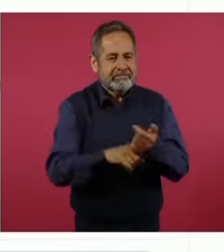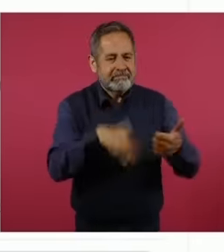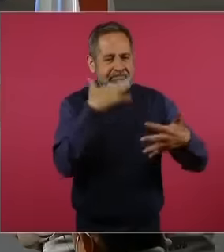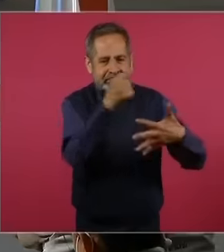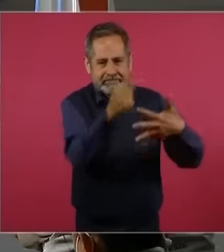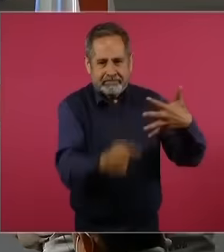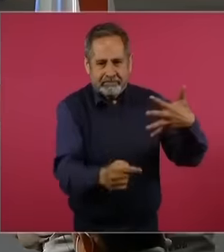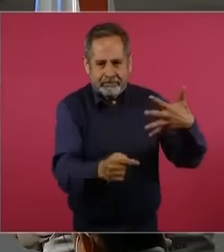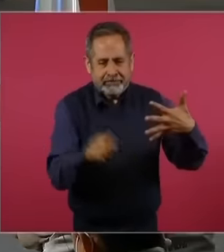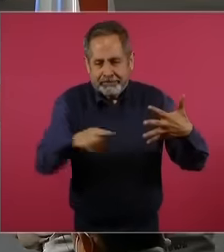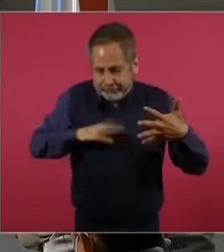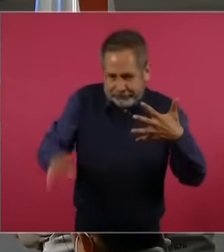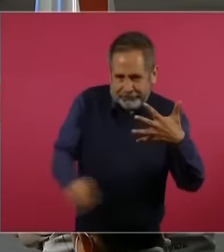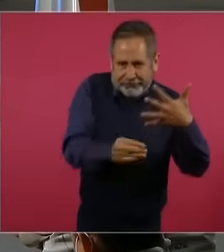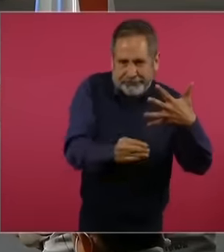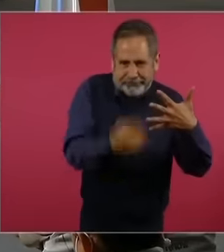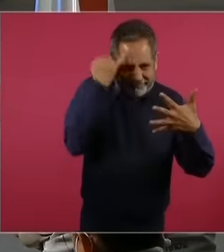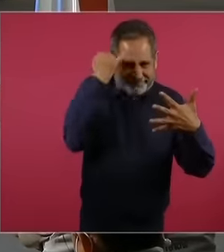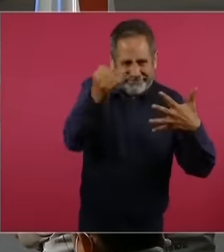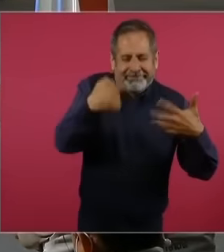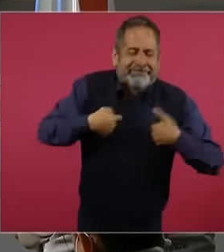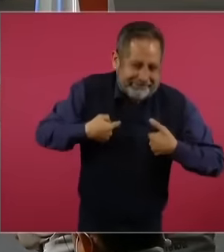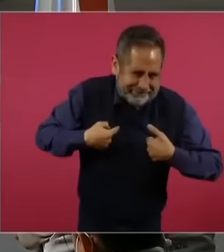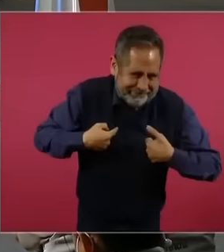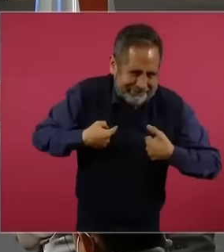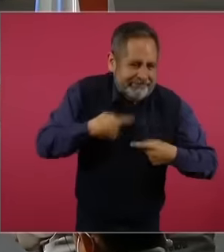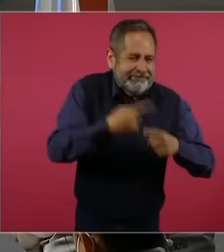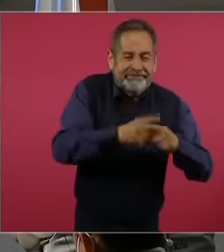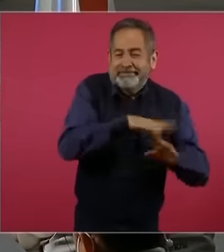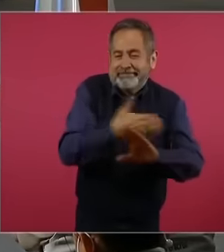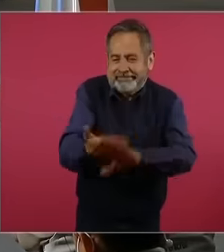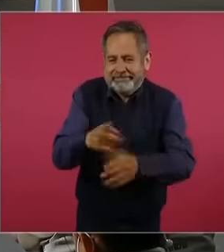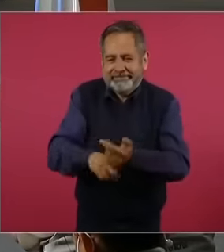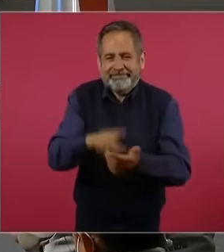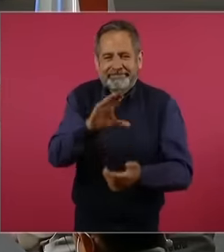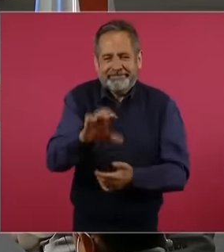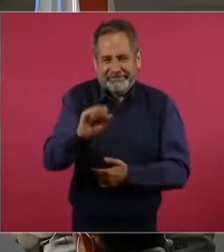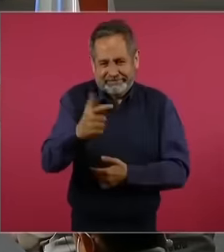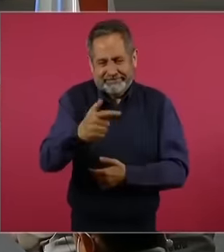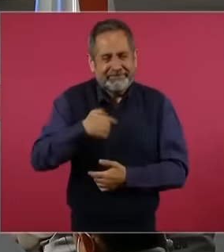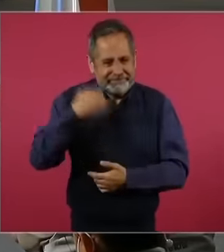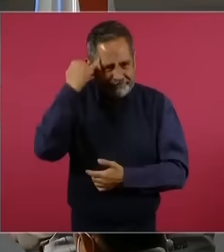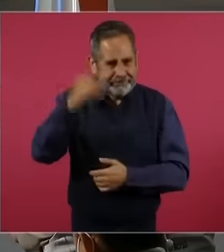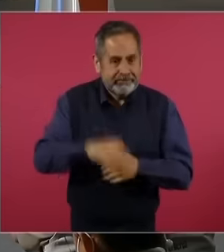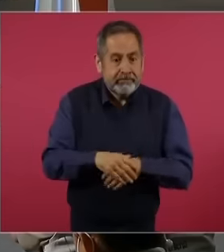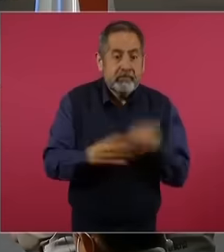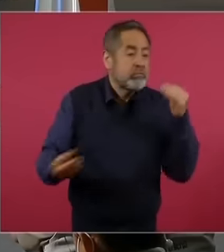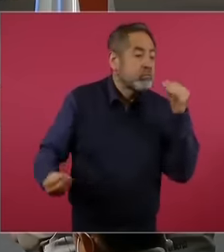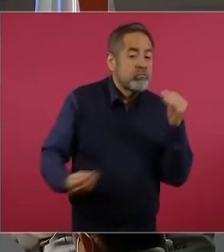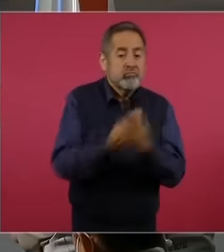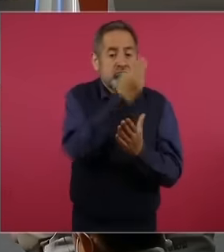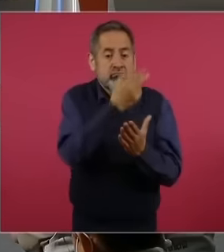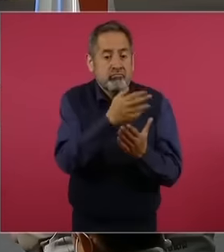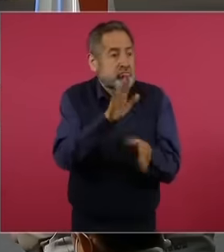you say, I'll say it Who is the most intelligent new opposition hero in